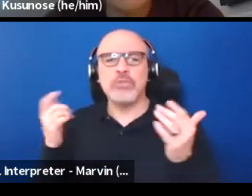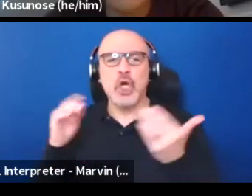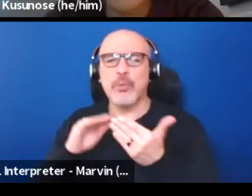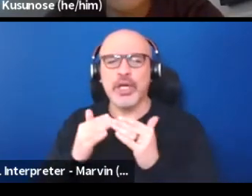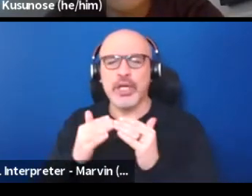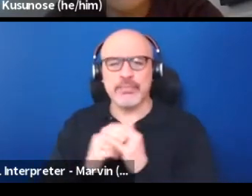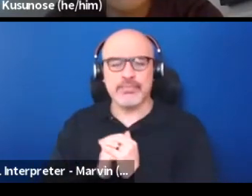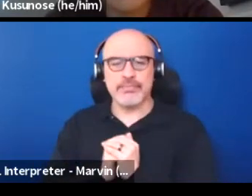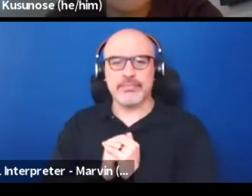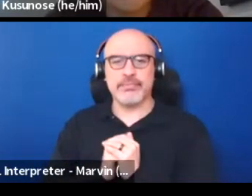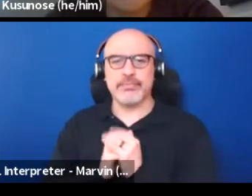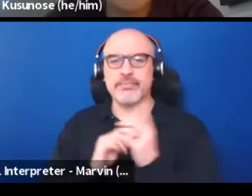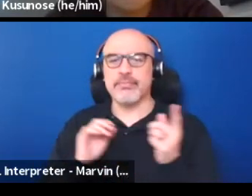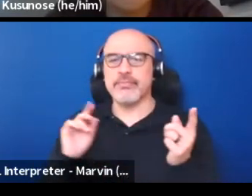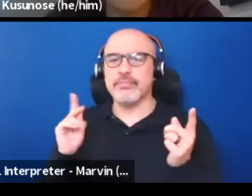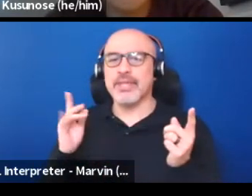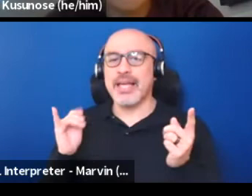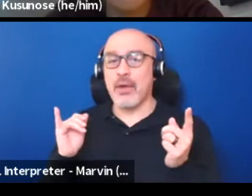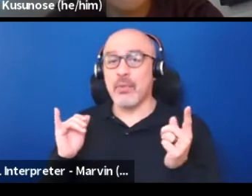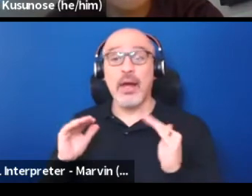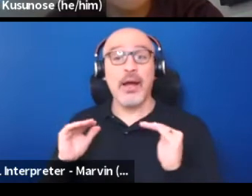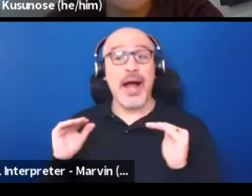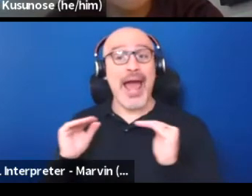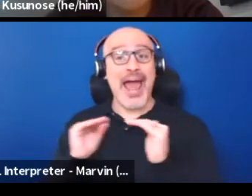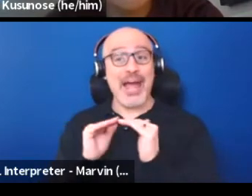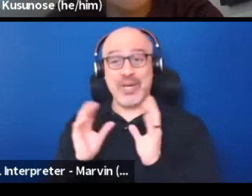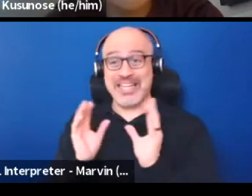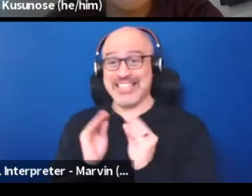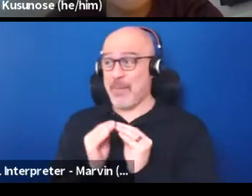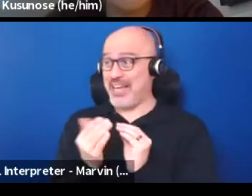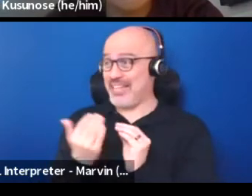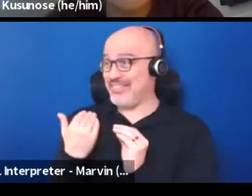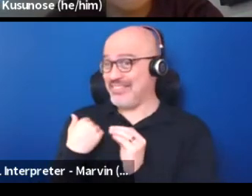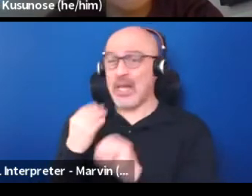Huge and an equity summit about six years ago, I actually presented.